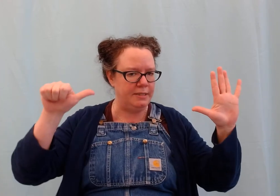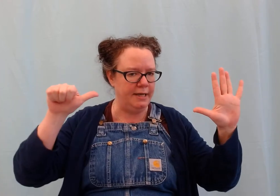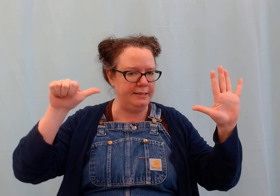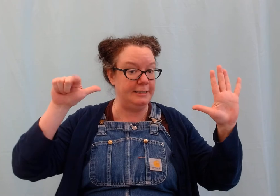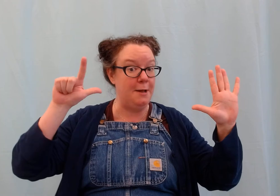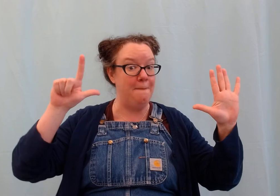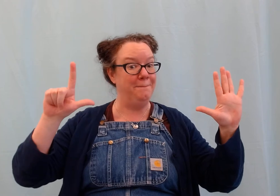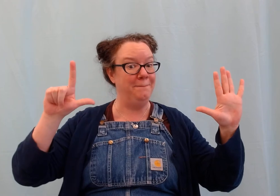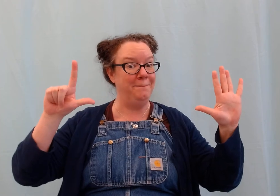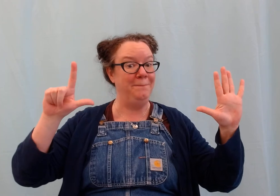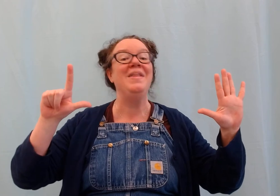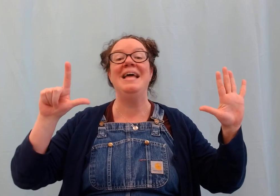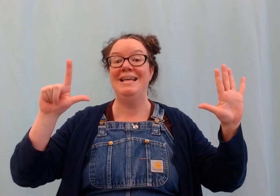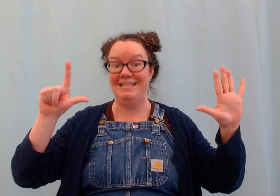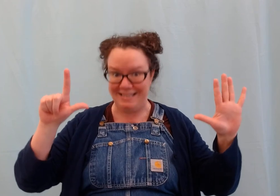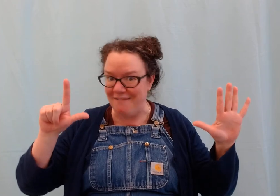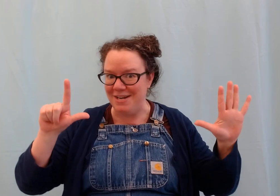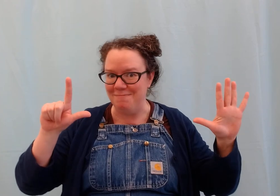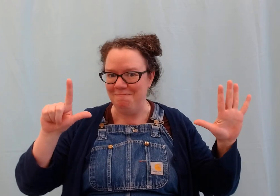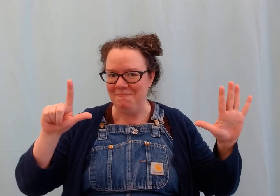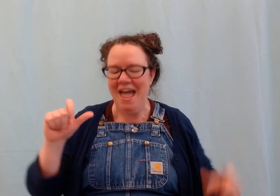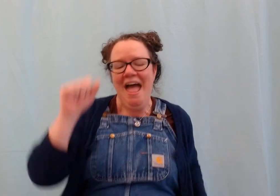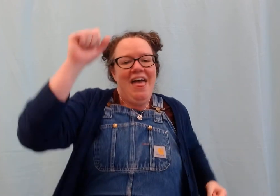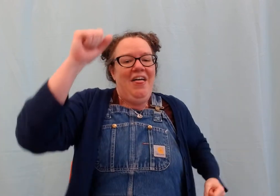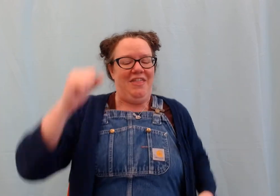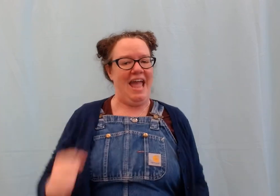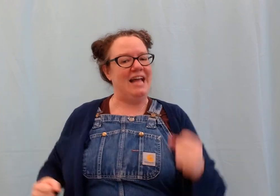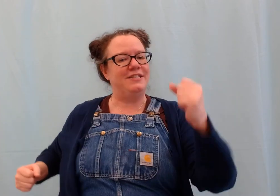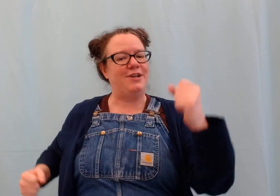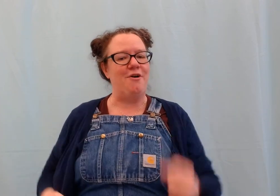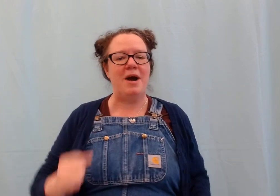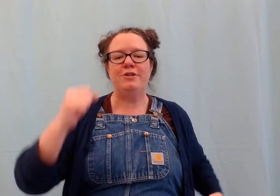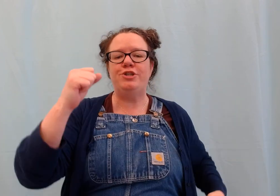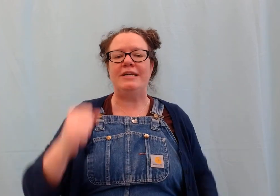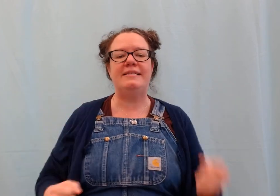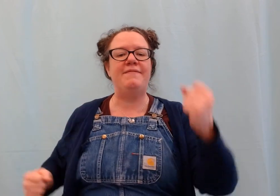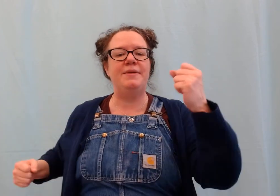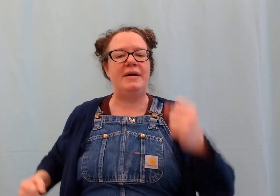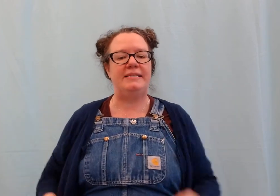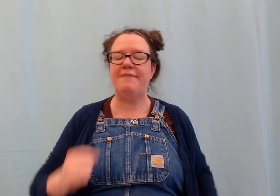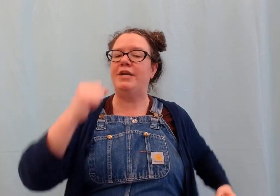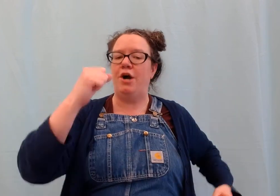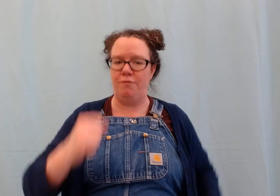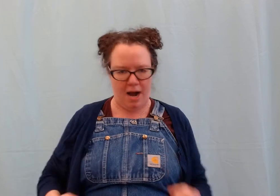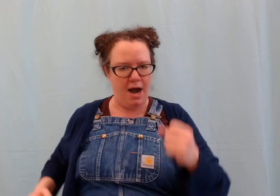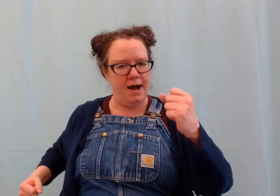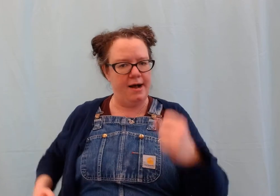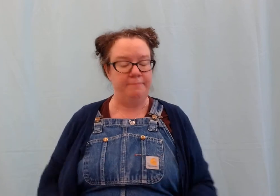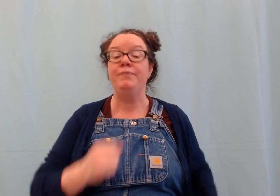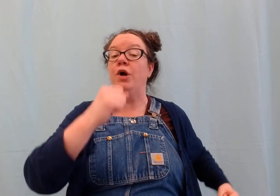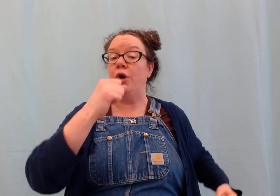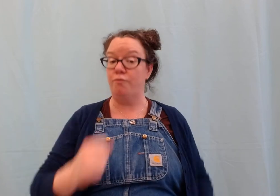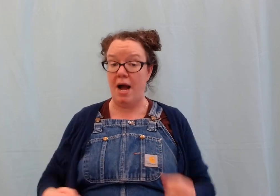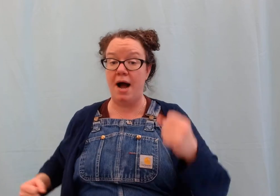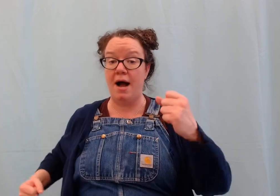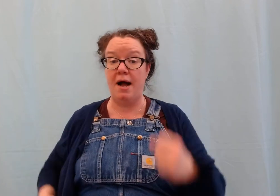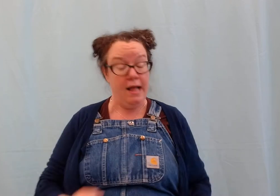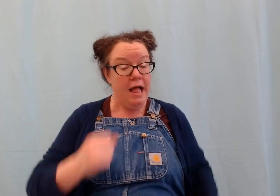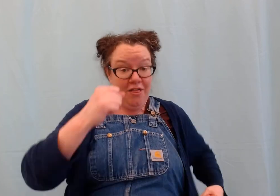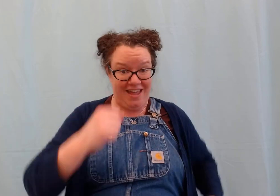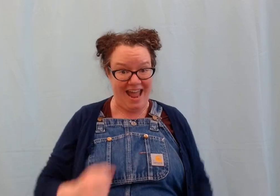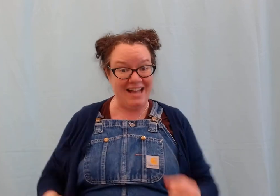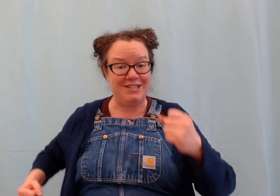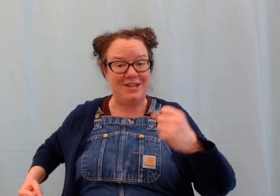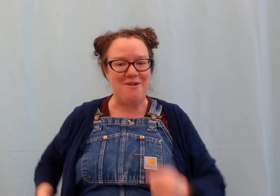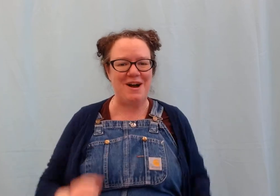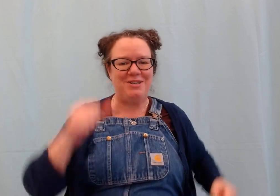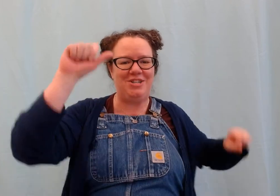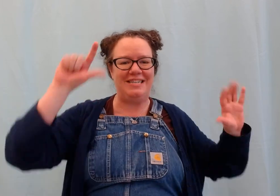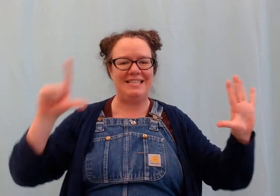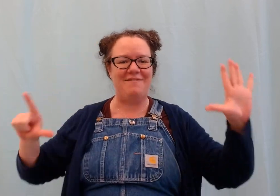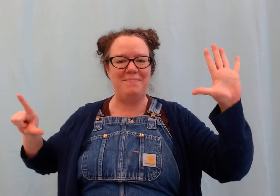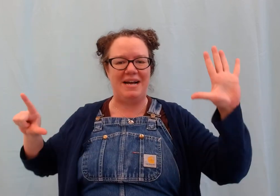six seven. #The ants go marching seven by seven. Hurrah, hurrah. The ants go marching seven by#